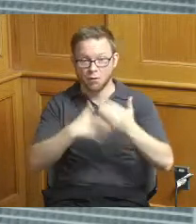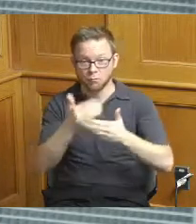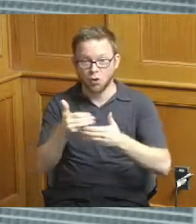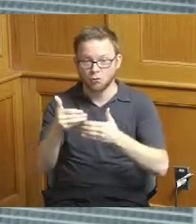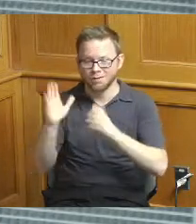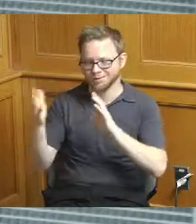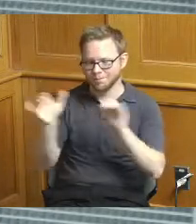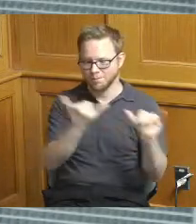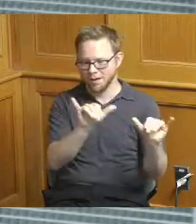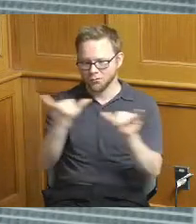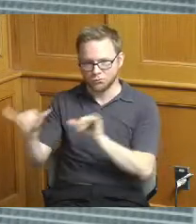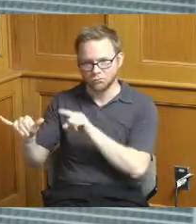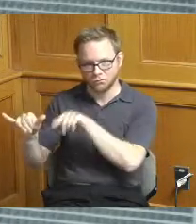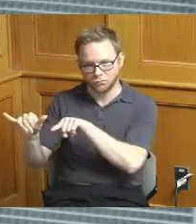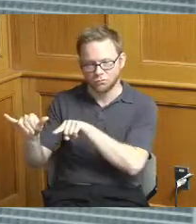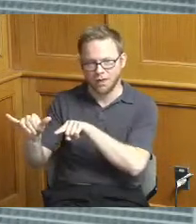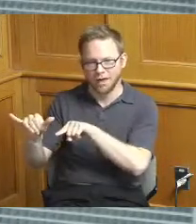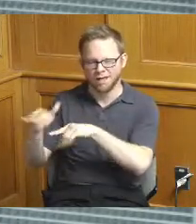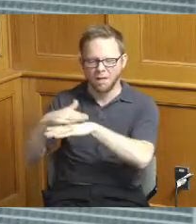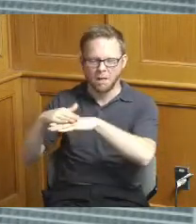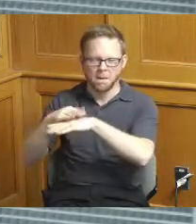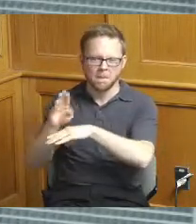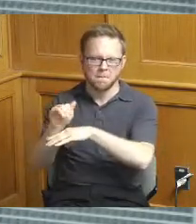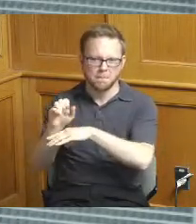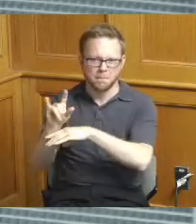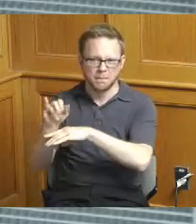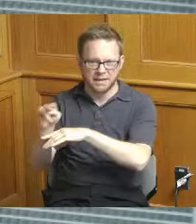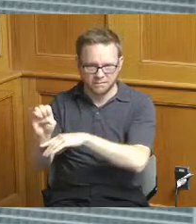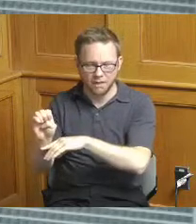being on time or kind of on schedule it's the performance against that baseline schedule is